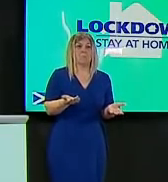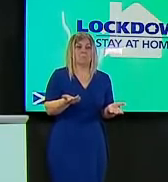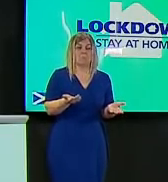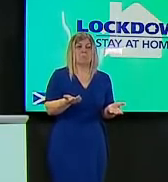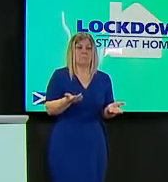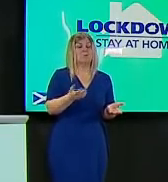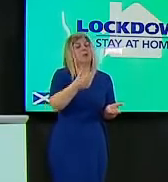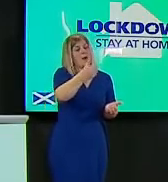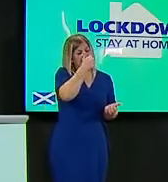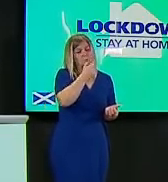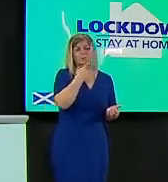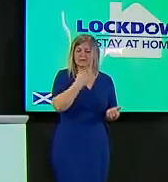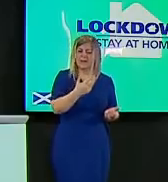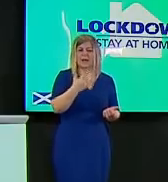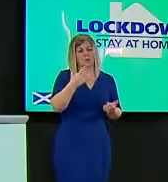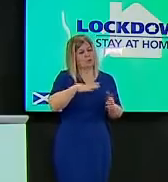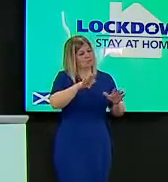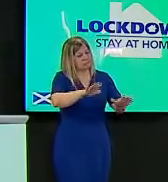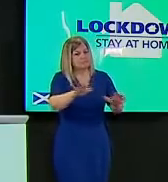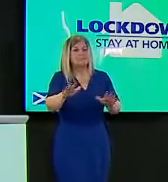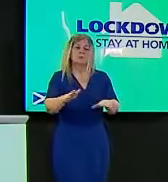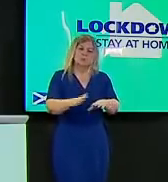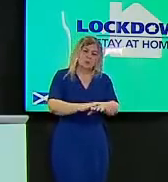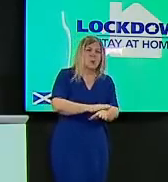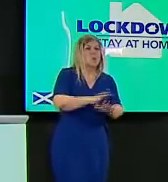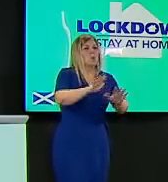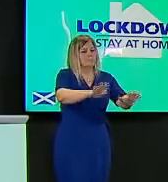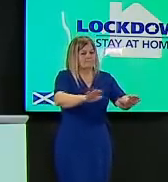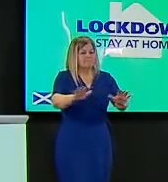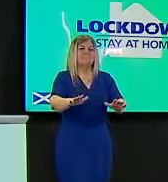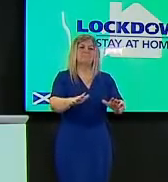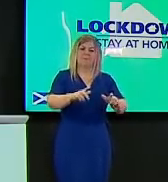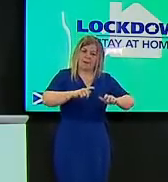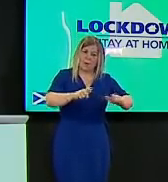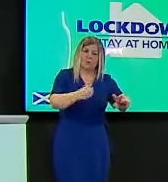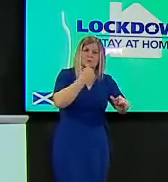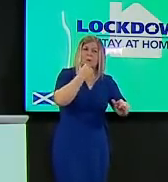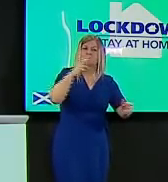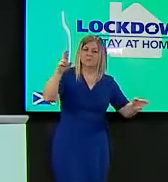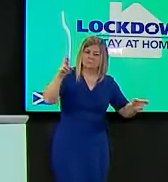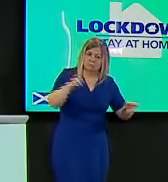wanting to see a more sort of sustained progress um and arguably a lot of people might see that